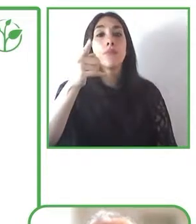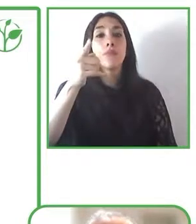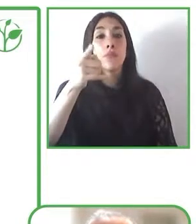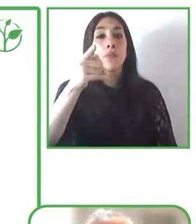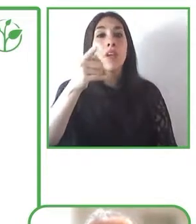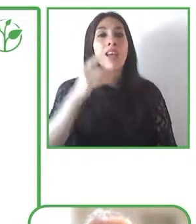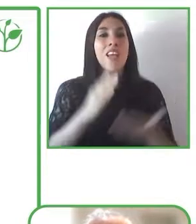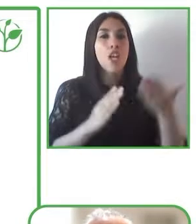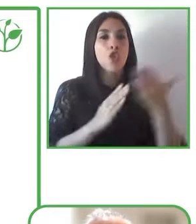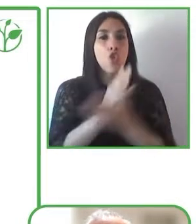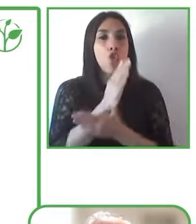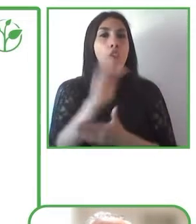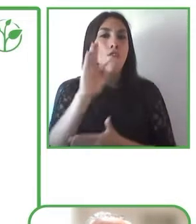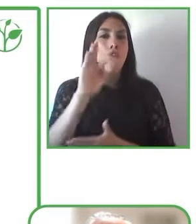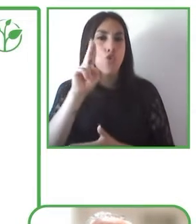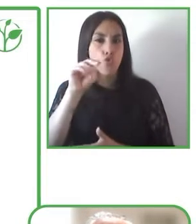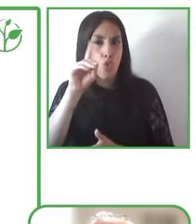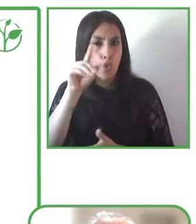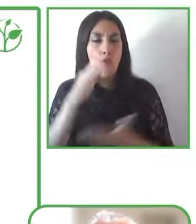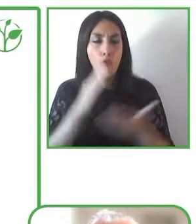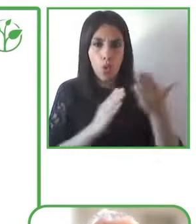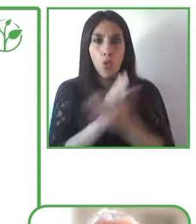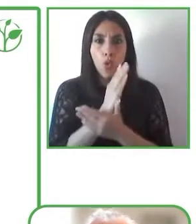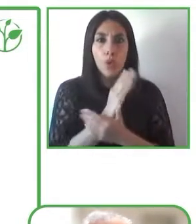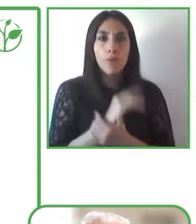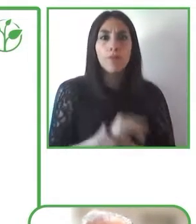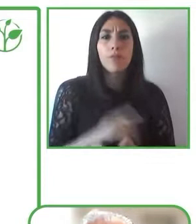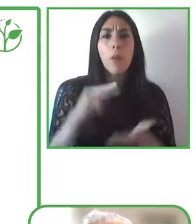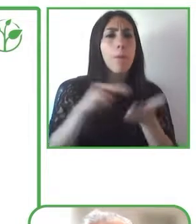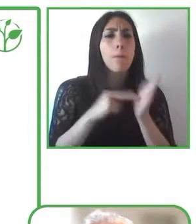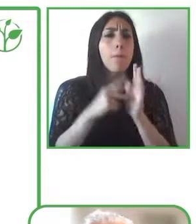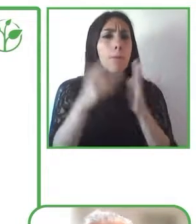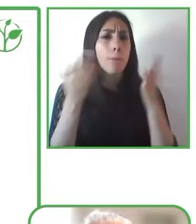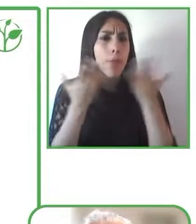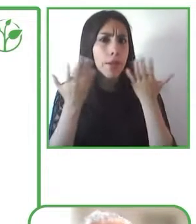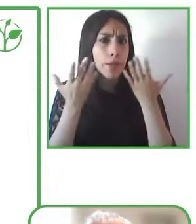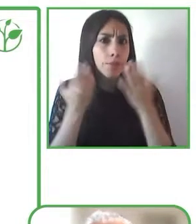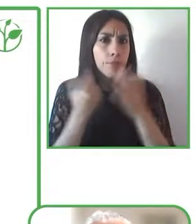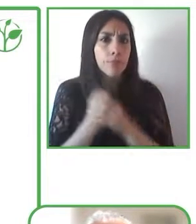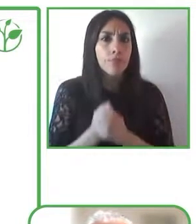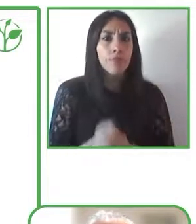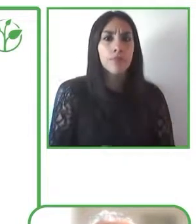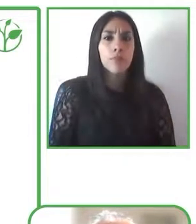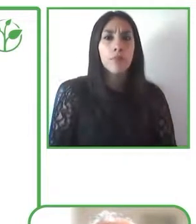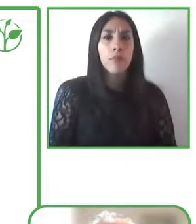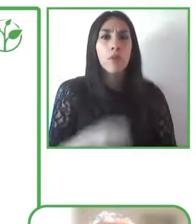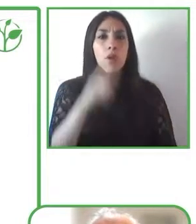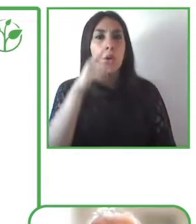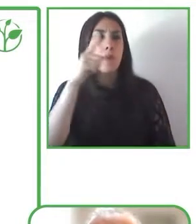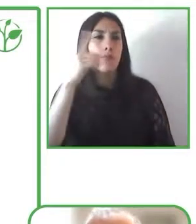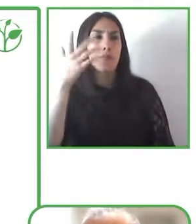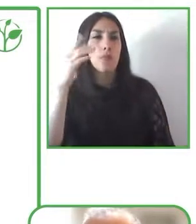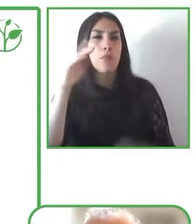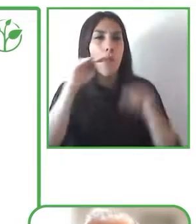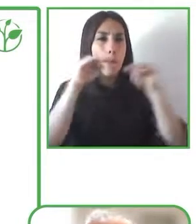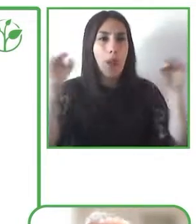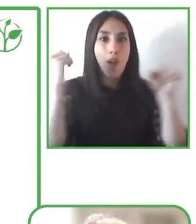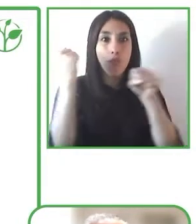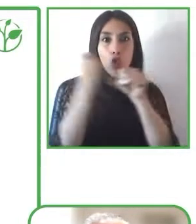accessibility but in many times, we forget that hundreds of thousands of people with disabilities